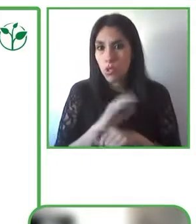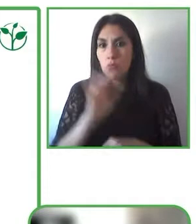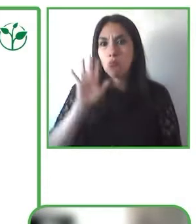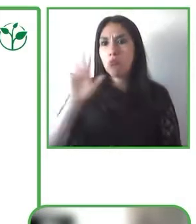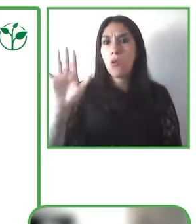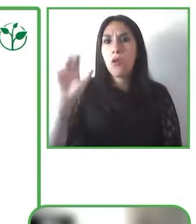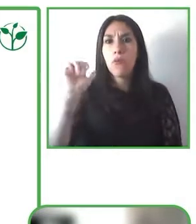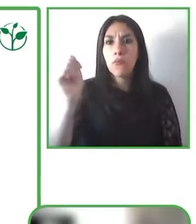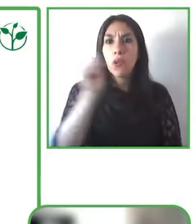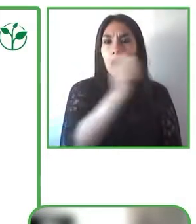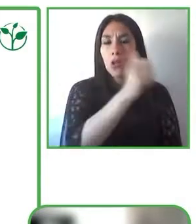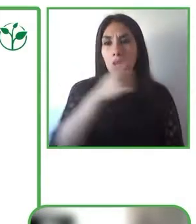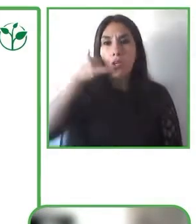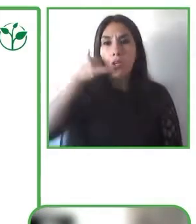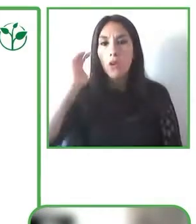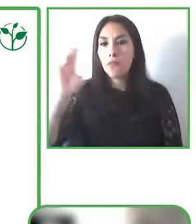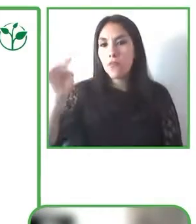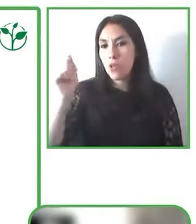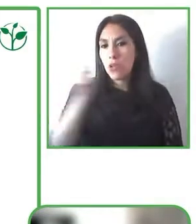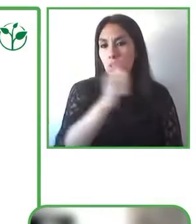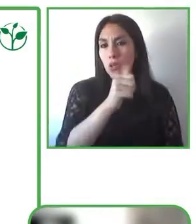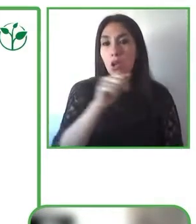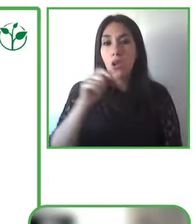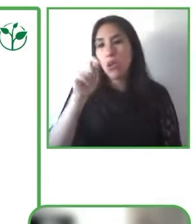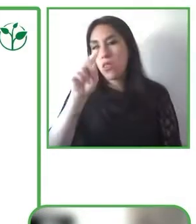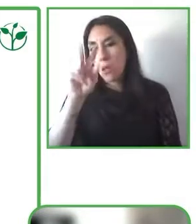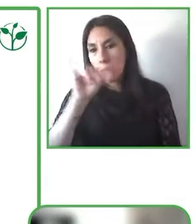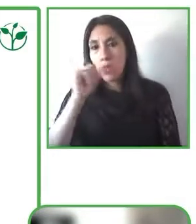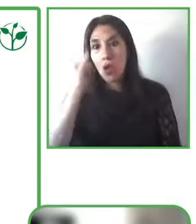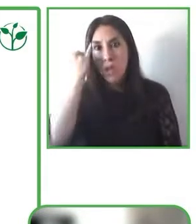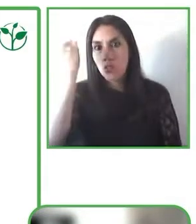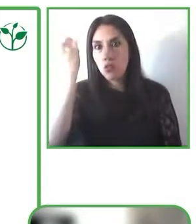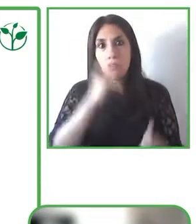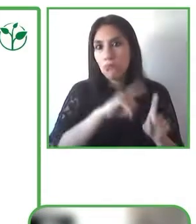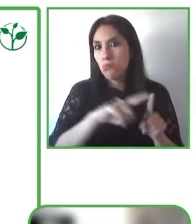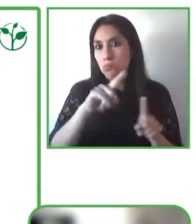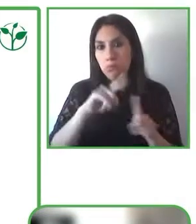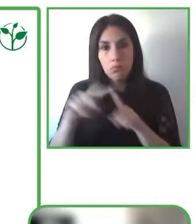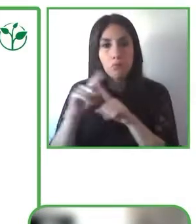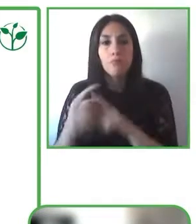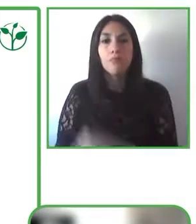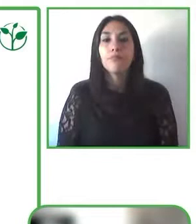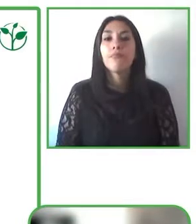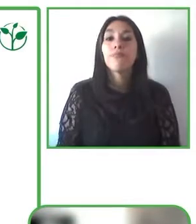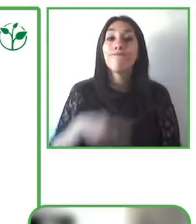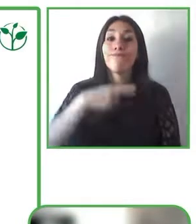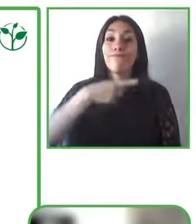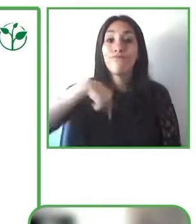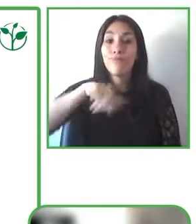find the device that best suits their needs and requirements it provides information